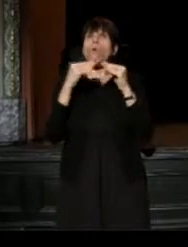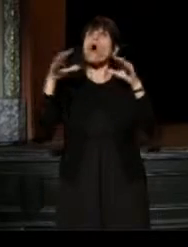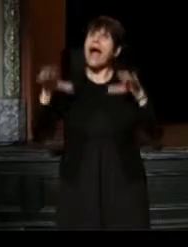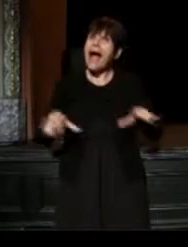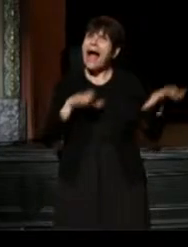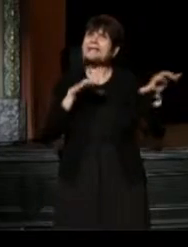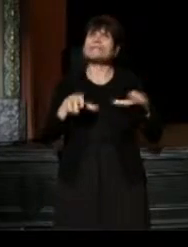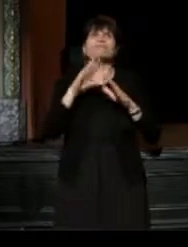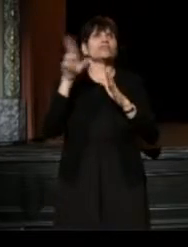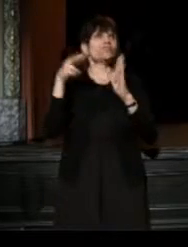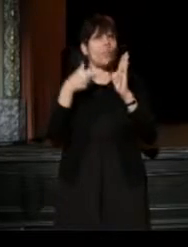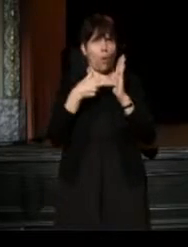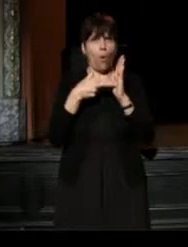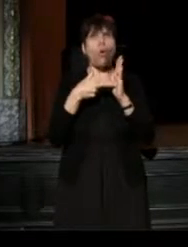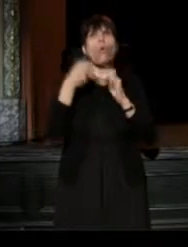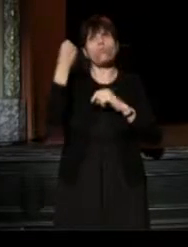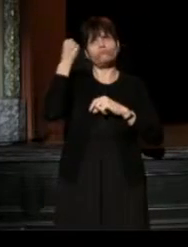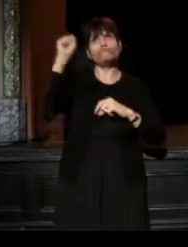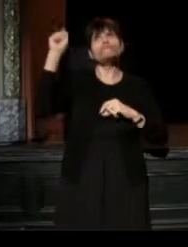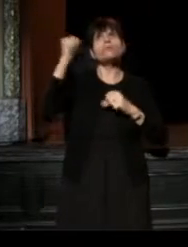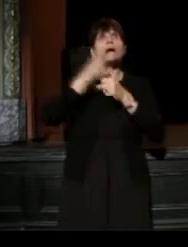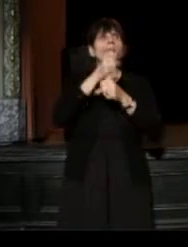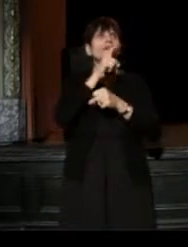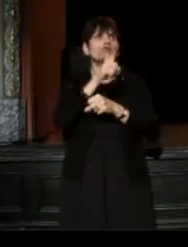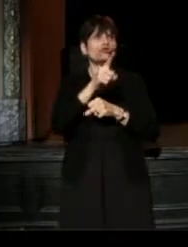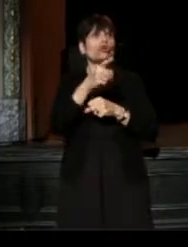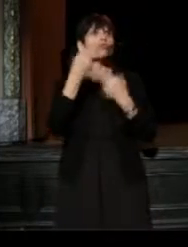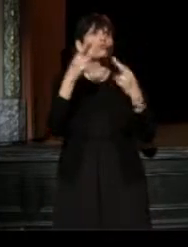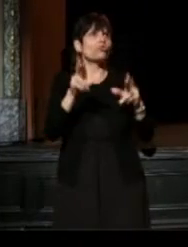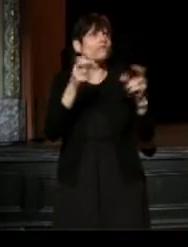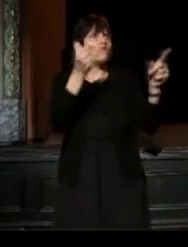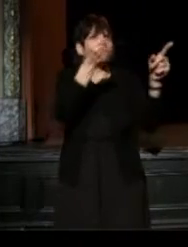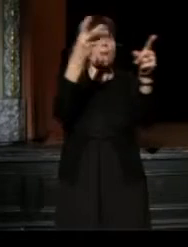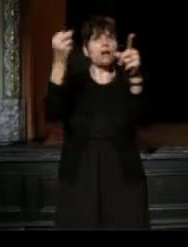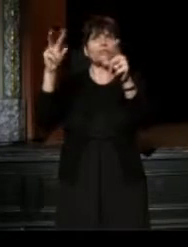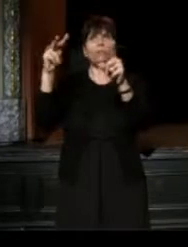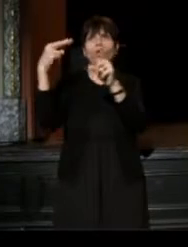our job is to make sure there is room for multiple perspectives, multiple voices.